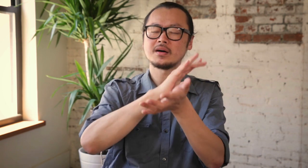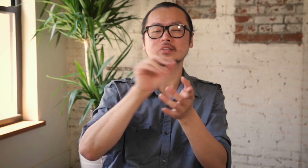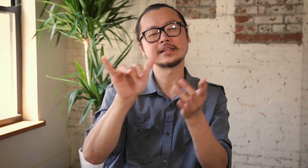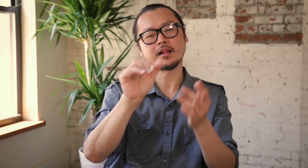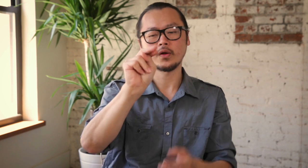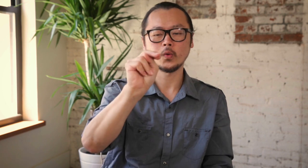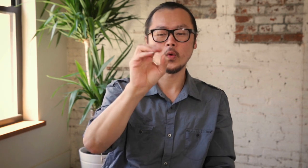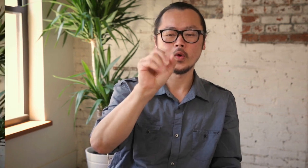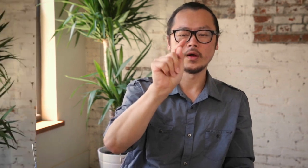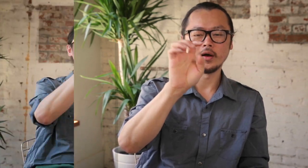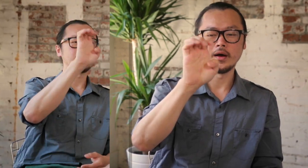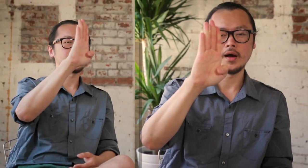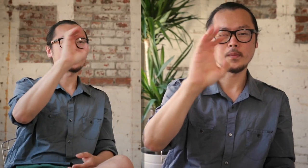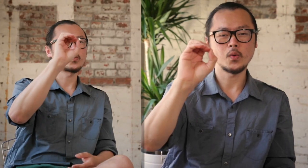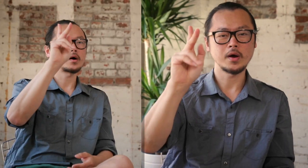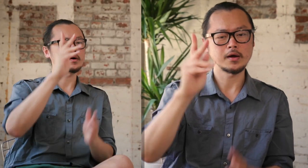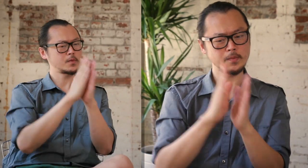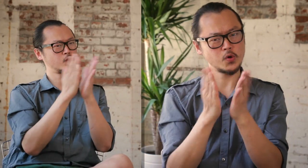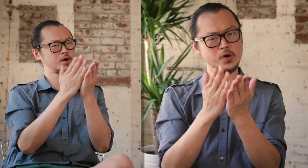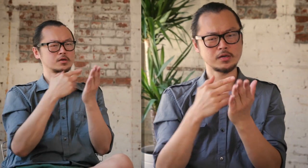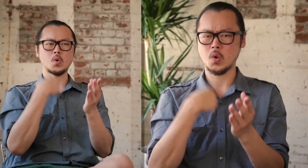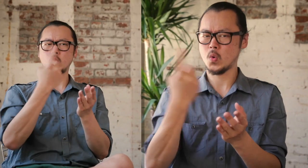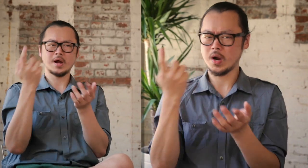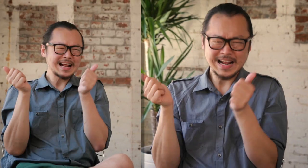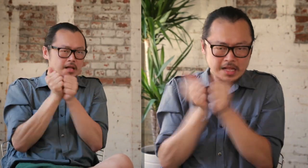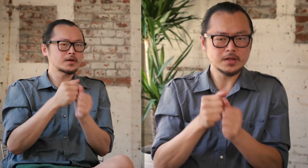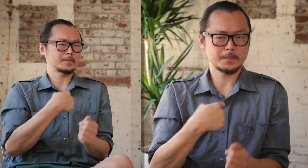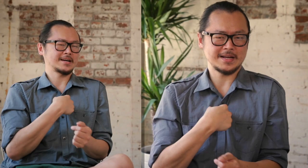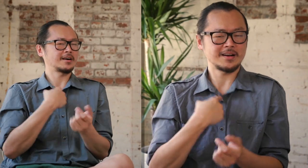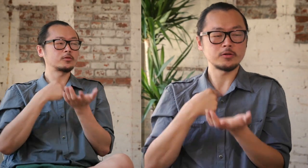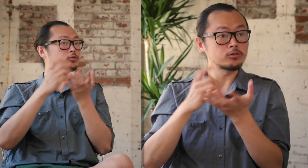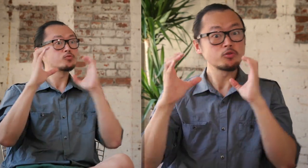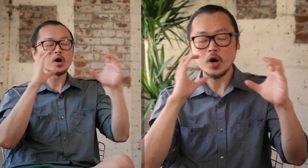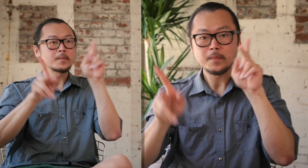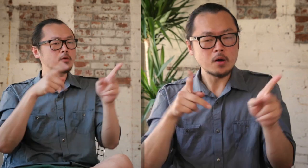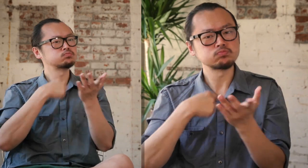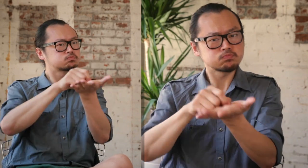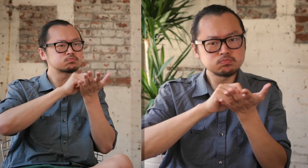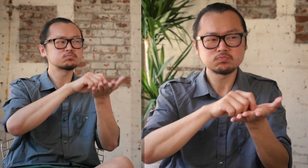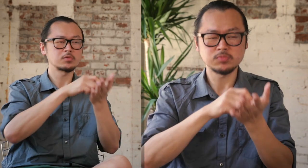It should be a notebook. I always carry one with me. When I need to communicate with people, I will write back and forth with them.